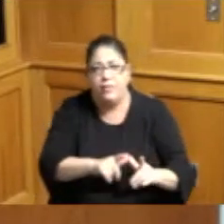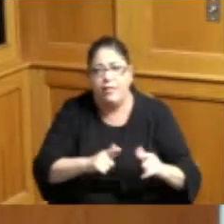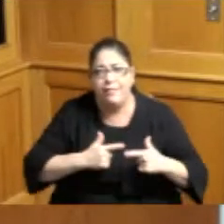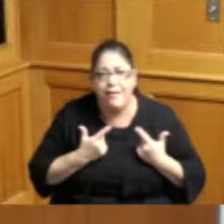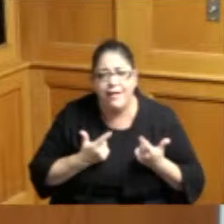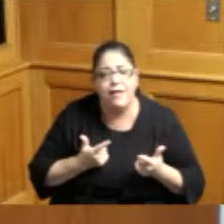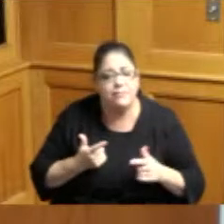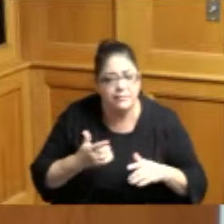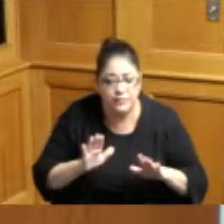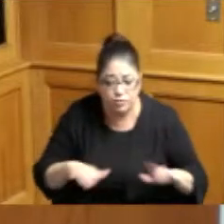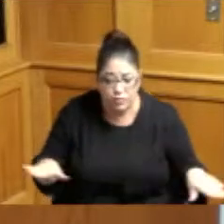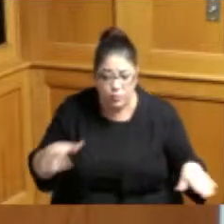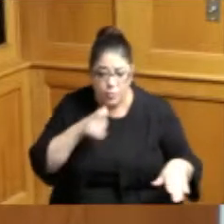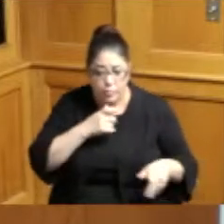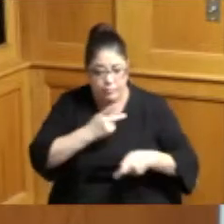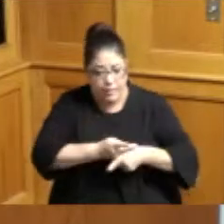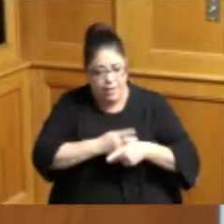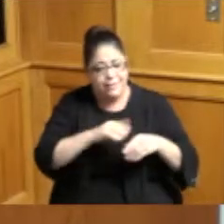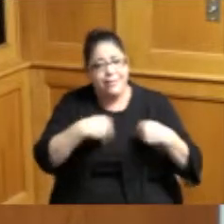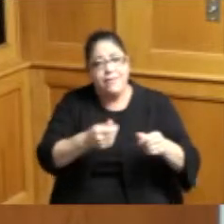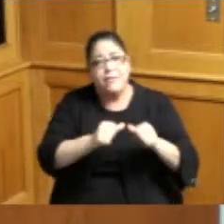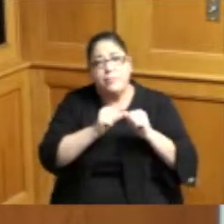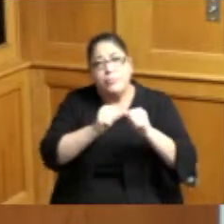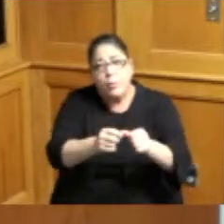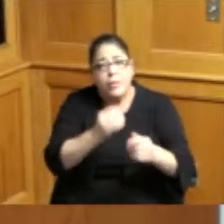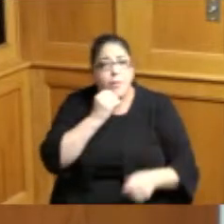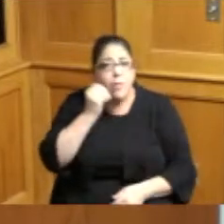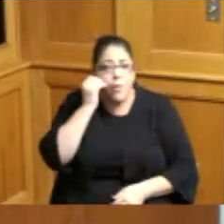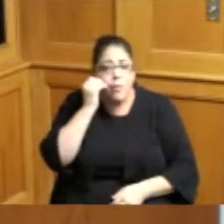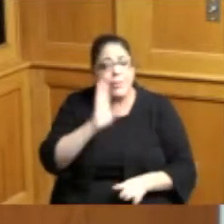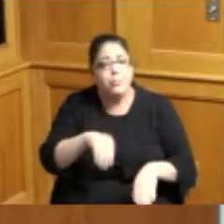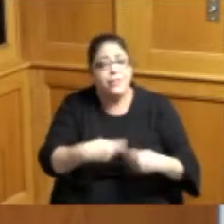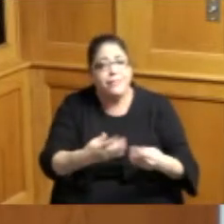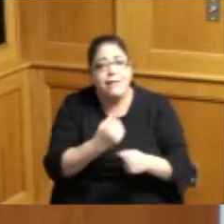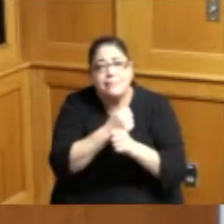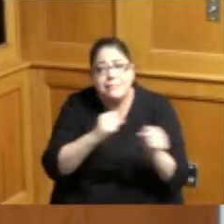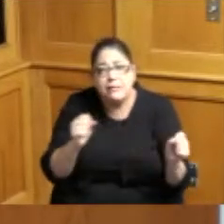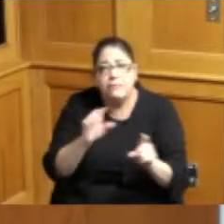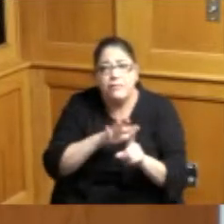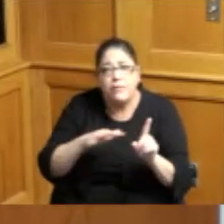lives of their children providing permanency and safety and just Direction and guidance